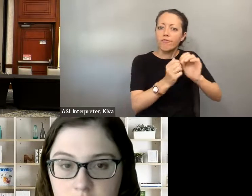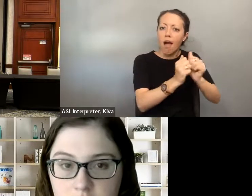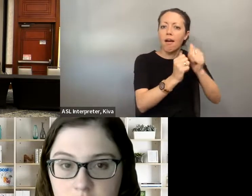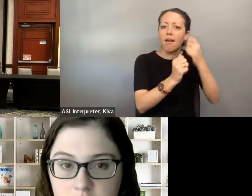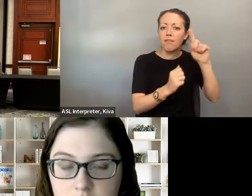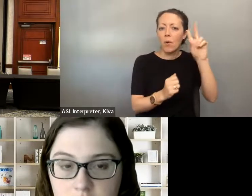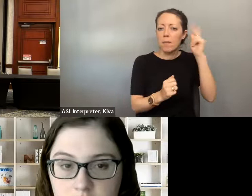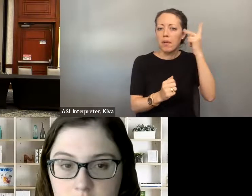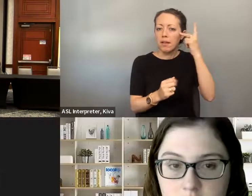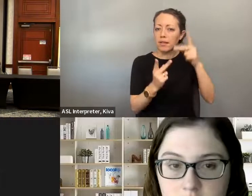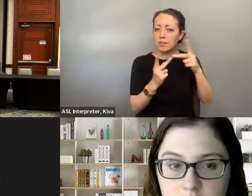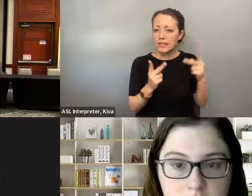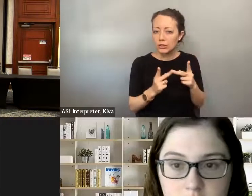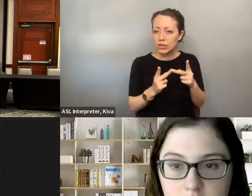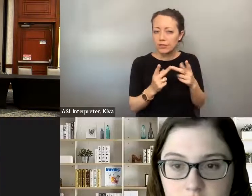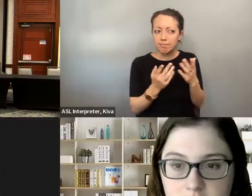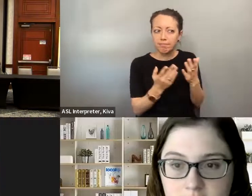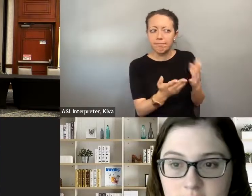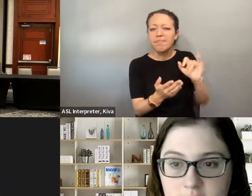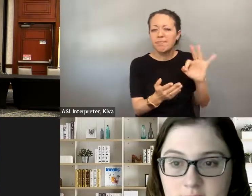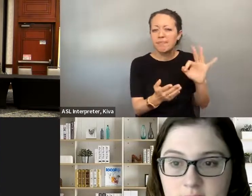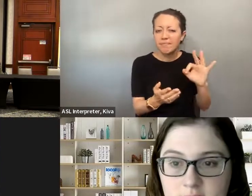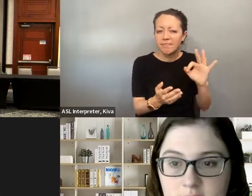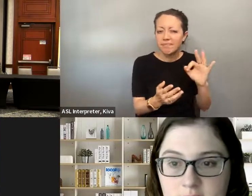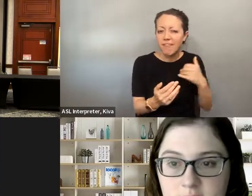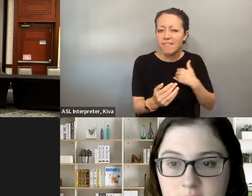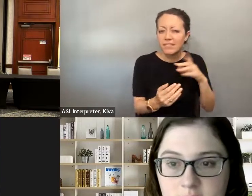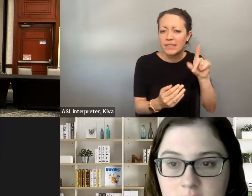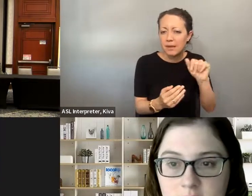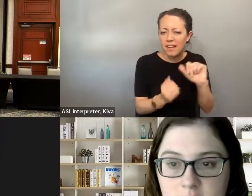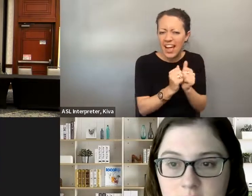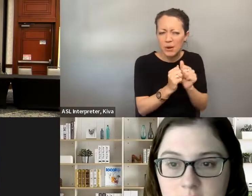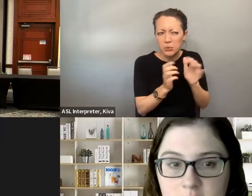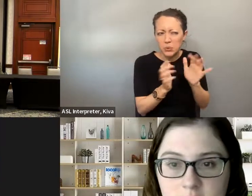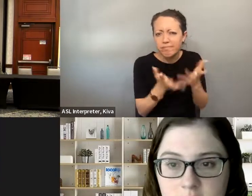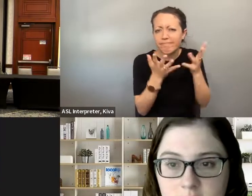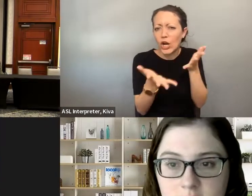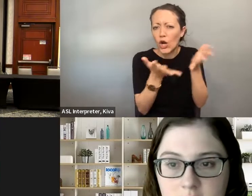the candidacy of people with disabilities or how can we create and solidify pathways for people with disabilities